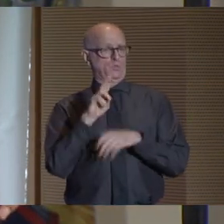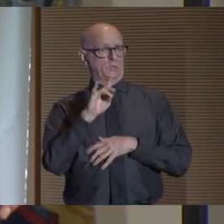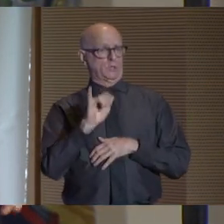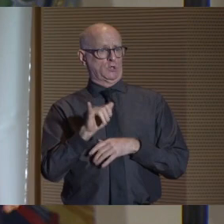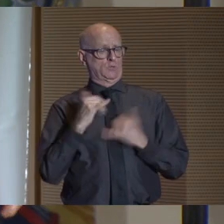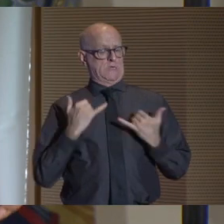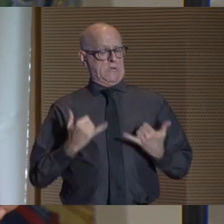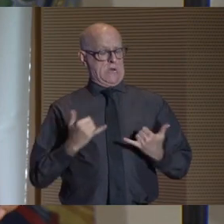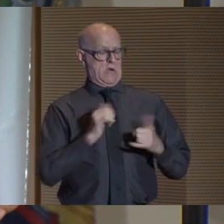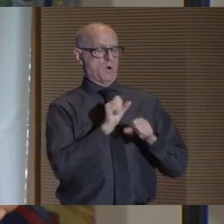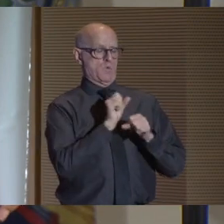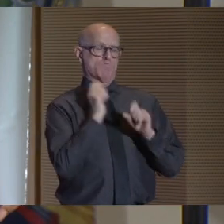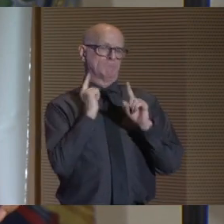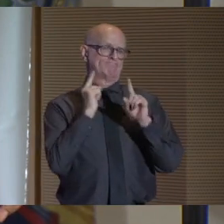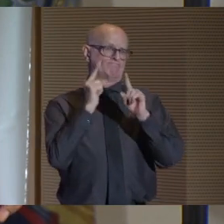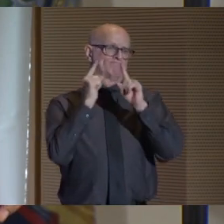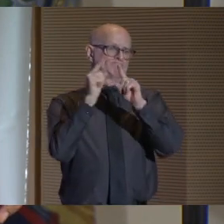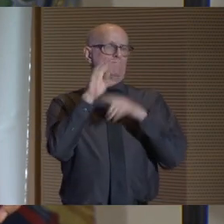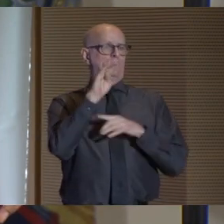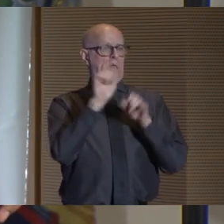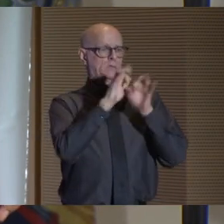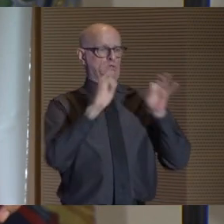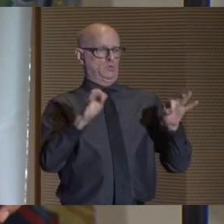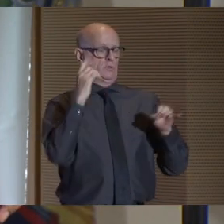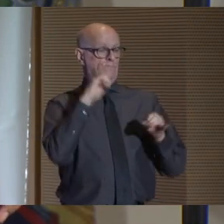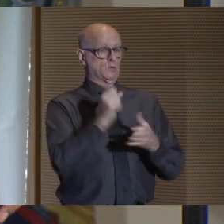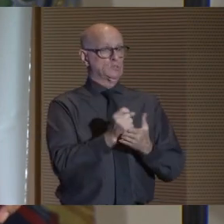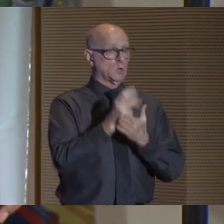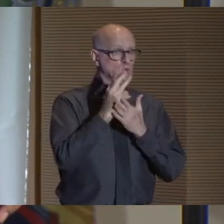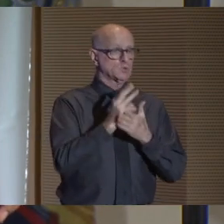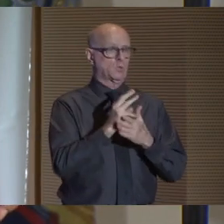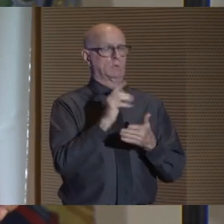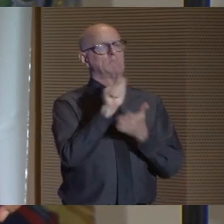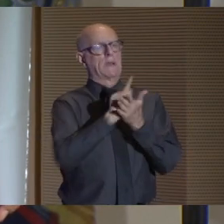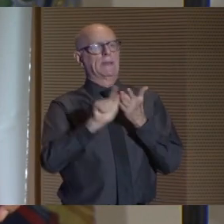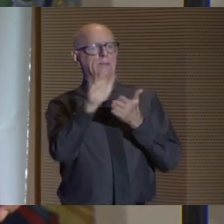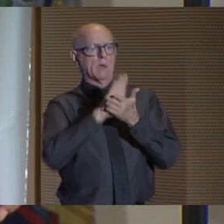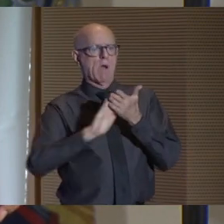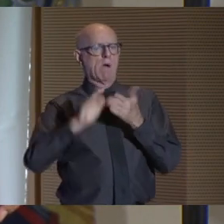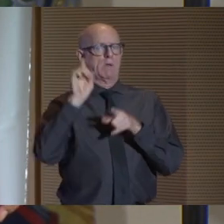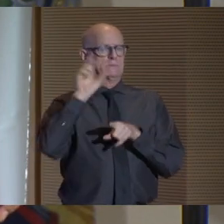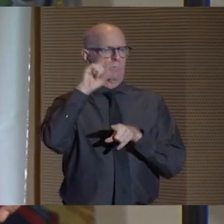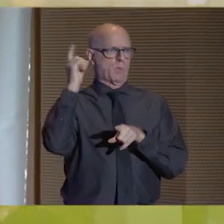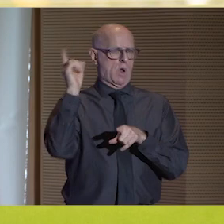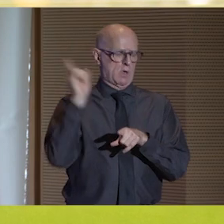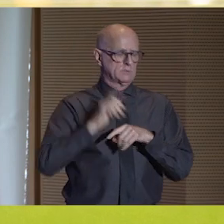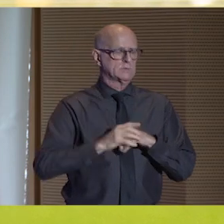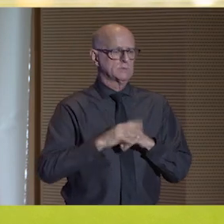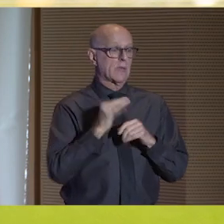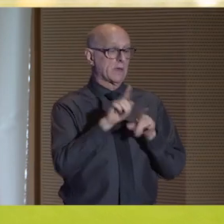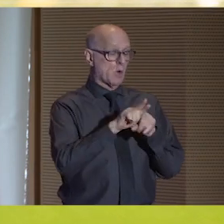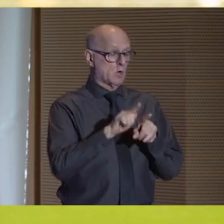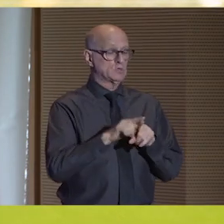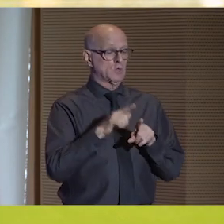currently working towards a bachelor's degree in social work at Lehman College in the Bronx. She also plays for CUNY's